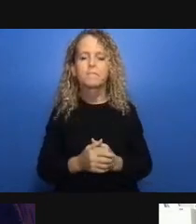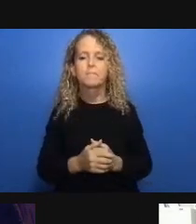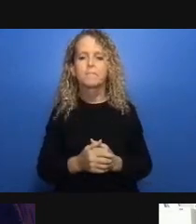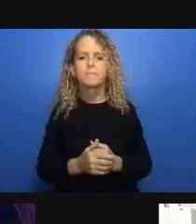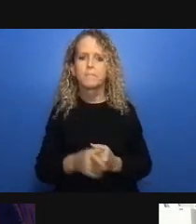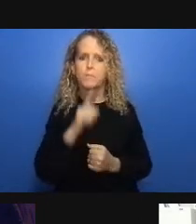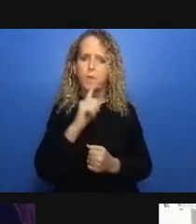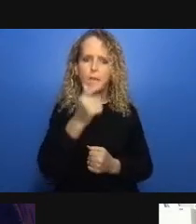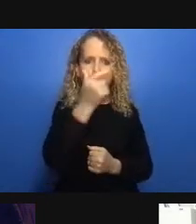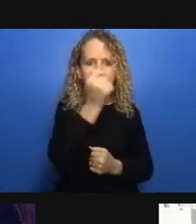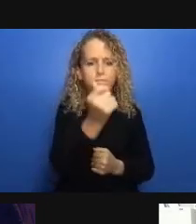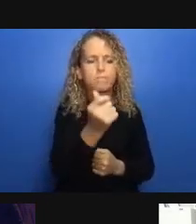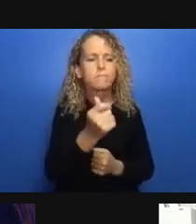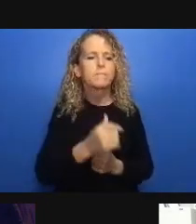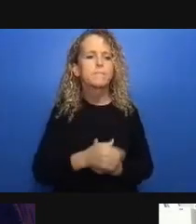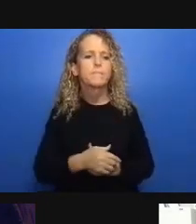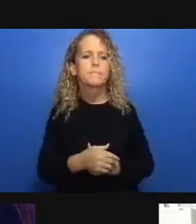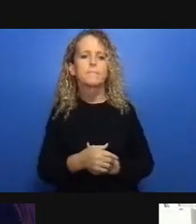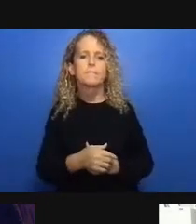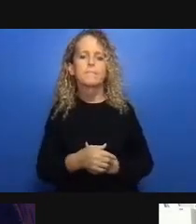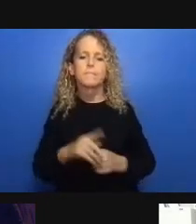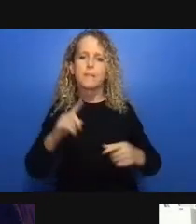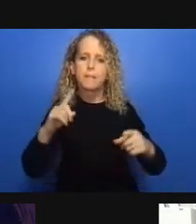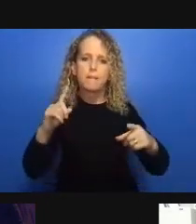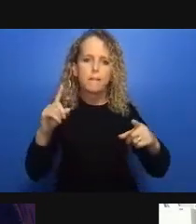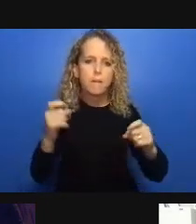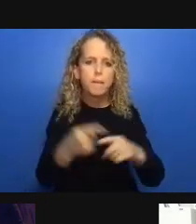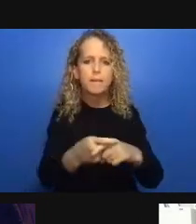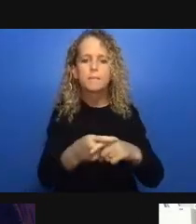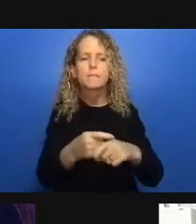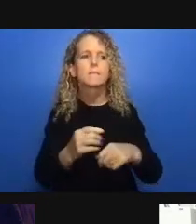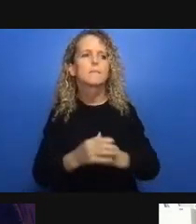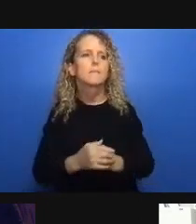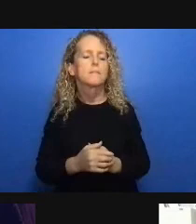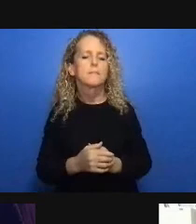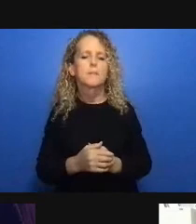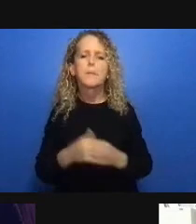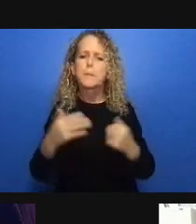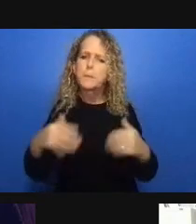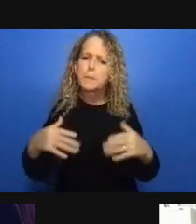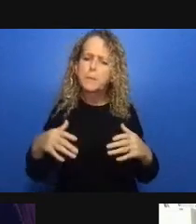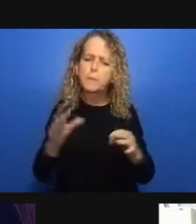kind of corrosive impacts that have been experienced disproportionately by some communities